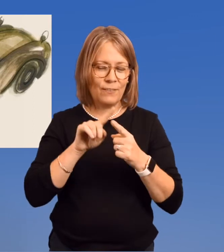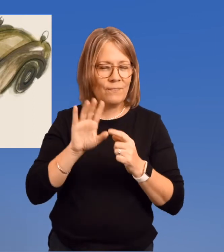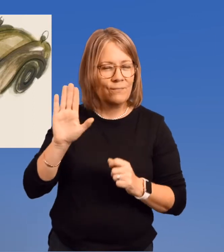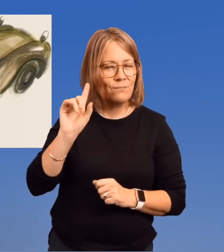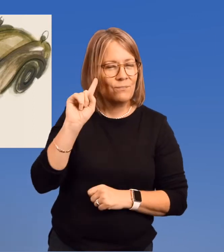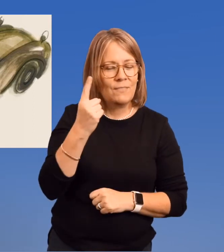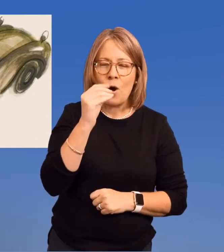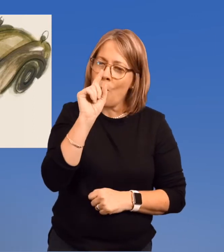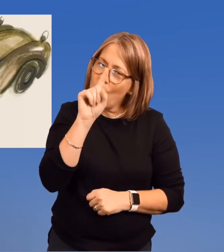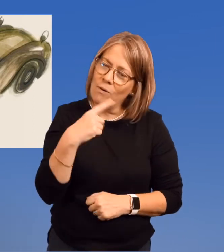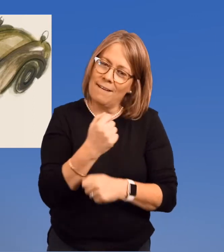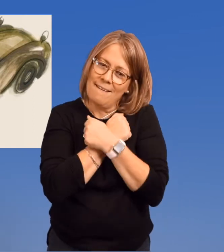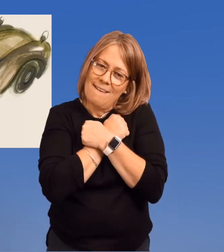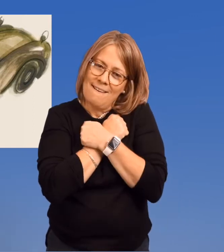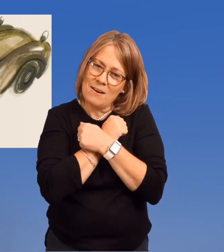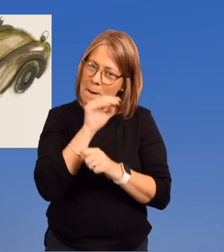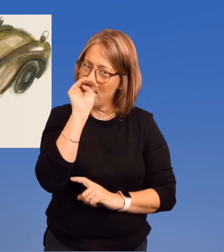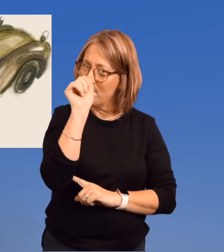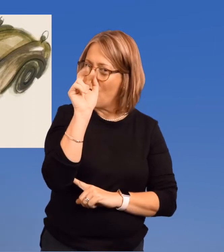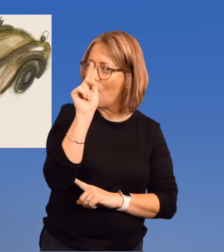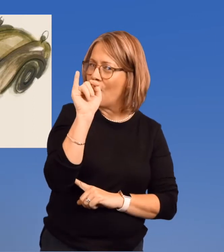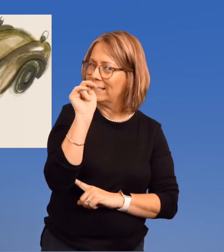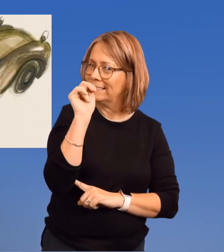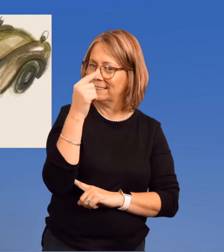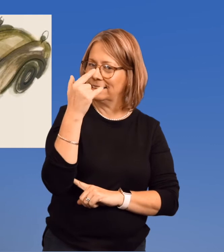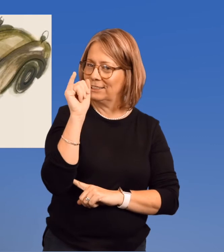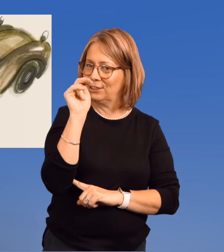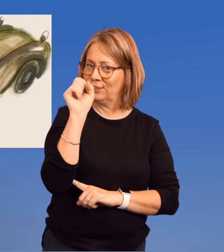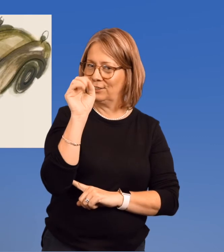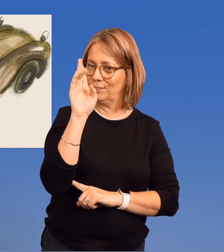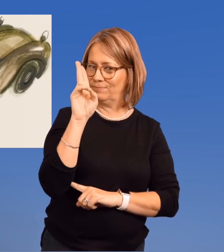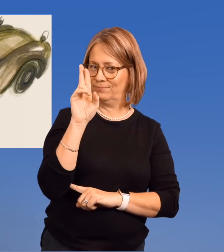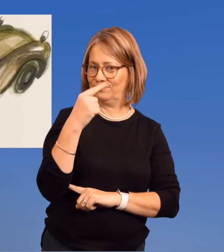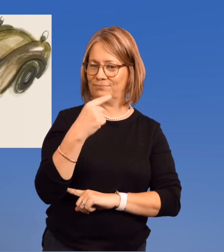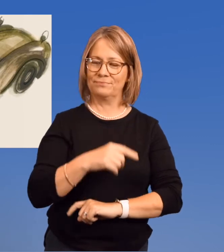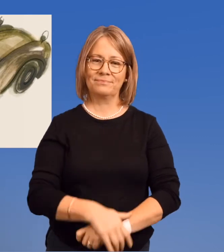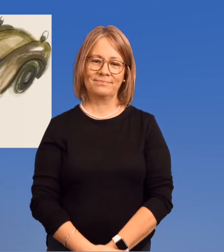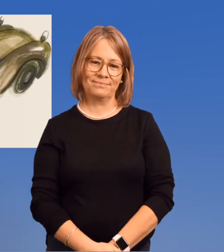to her first and only love, Martin Ginsburg.